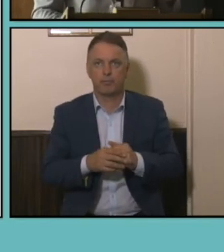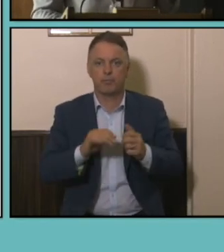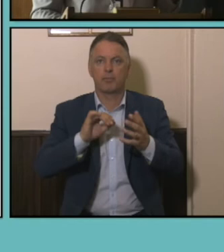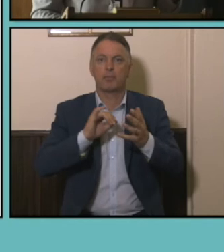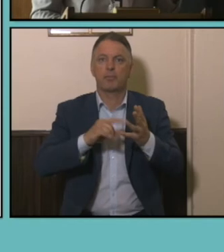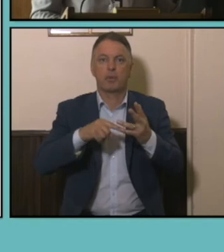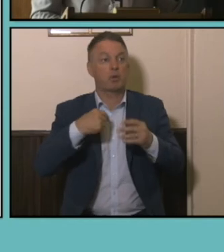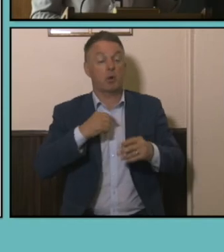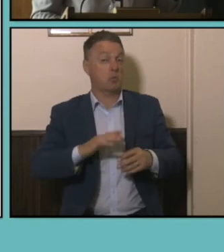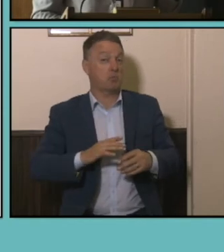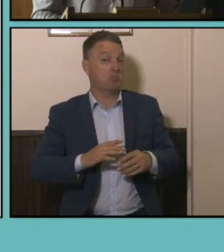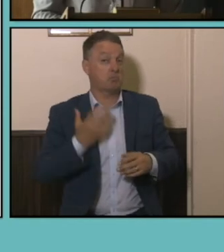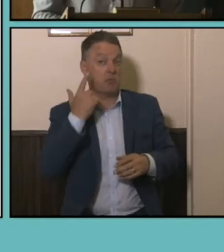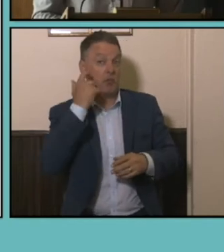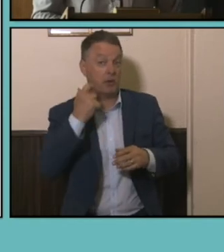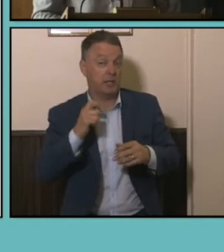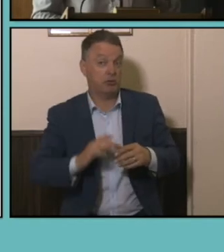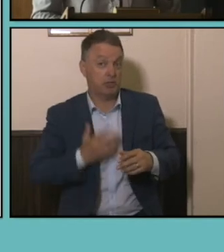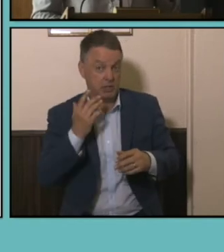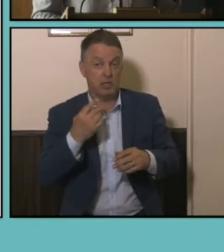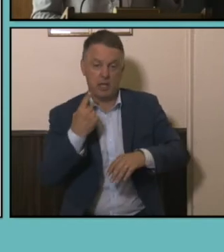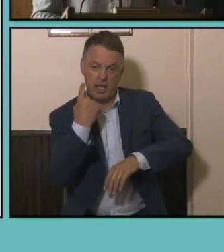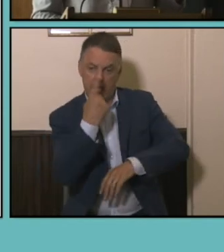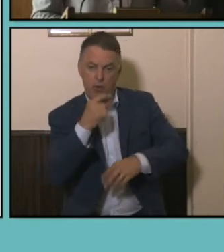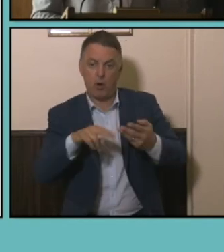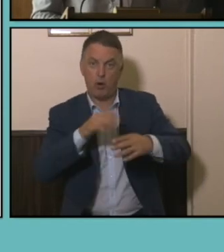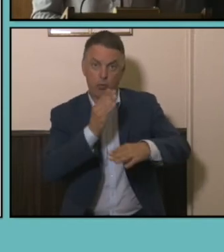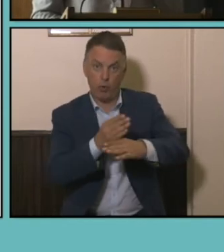always find it fascinating how the hours of work and the income pretty much level